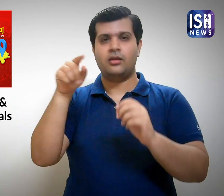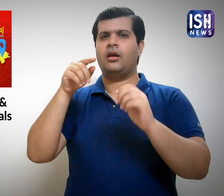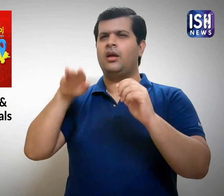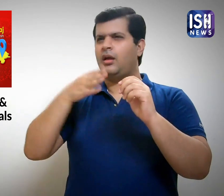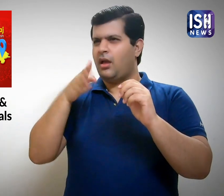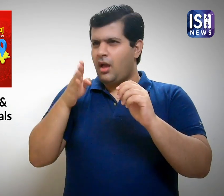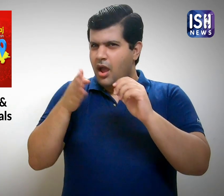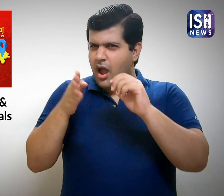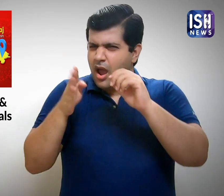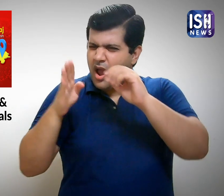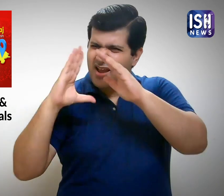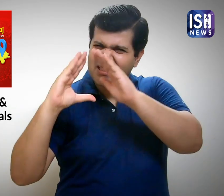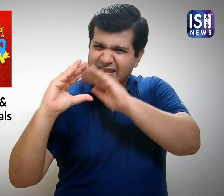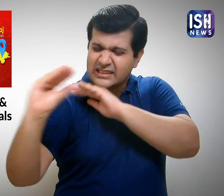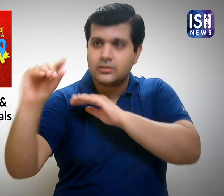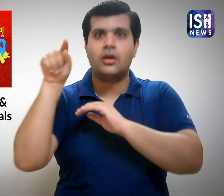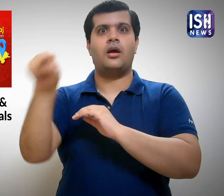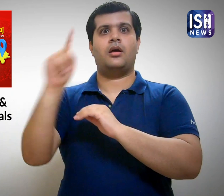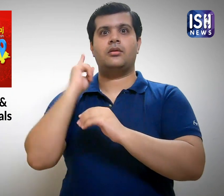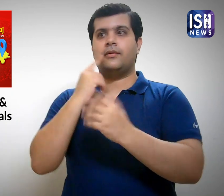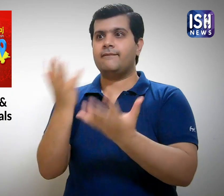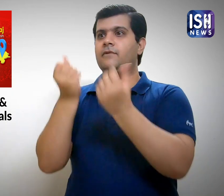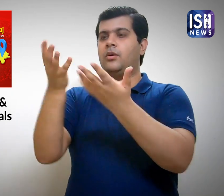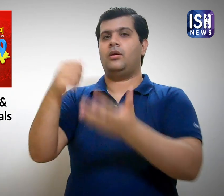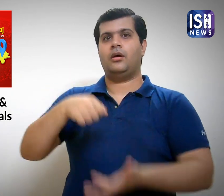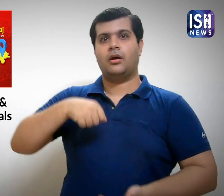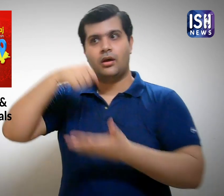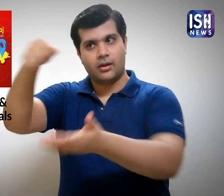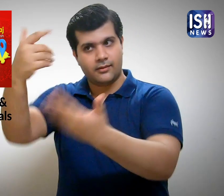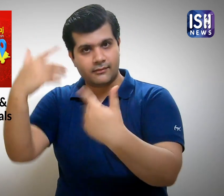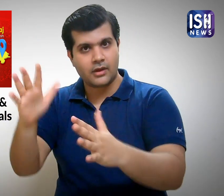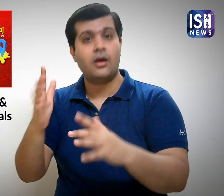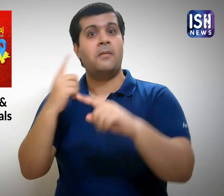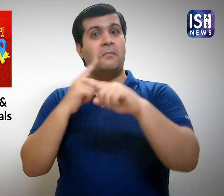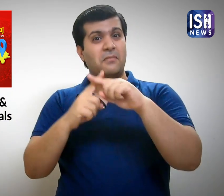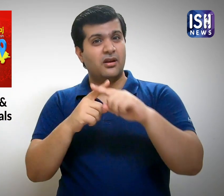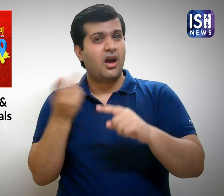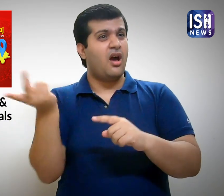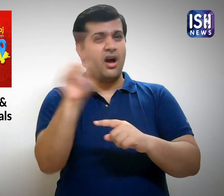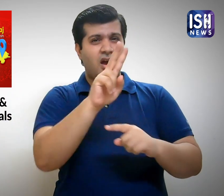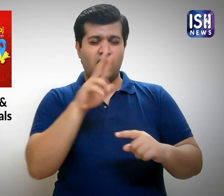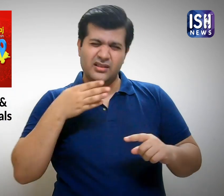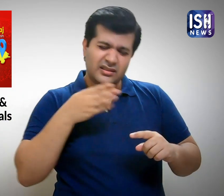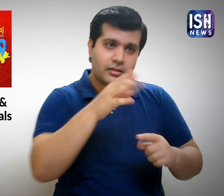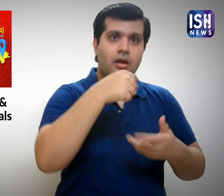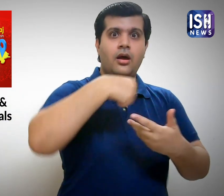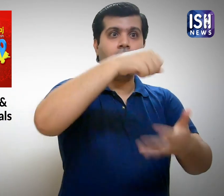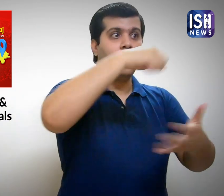PAD managed to trace the individual and gave him the food package. They looked for others and distributed food to them.